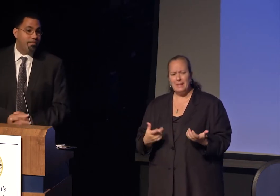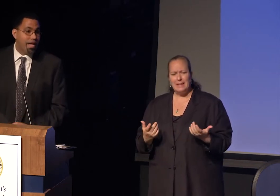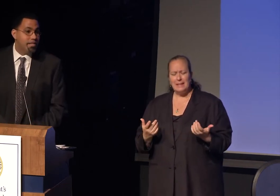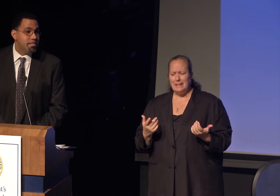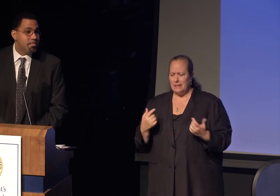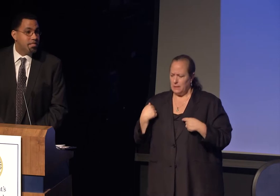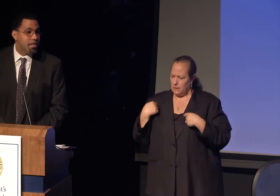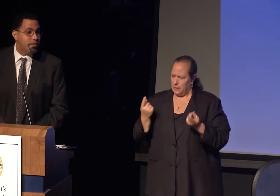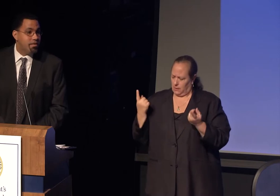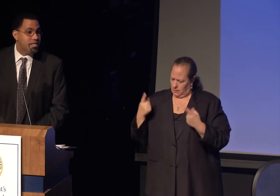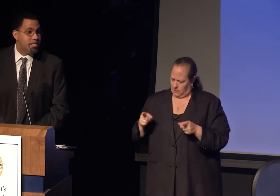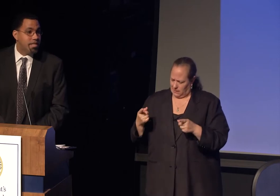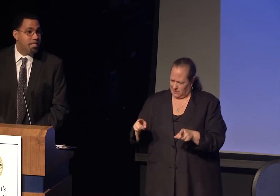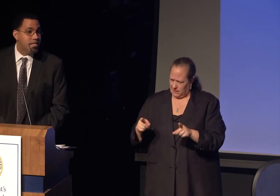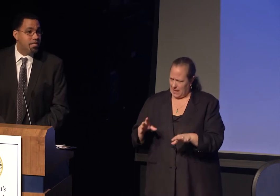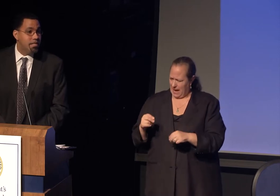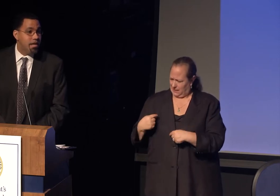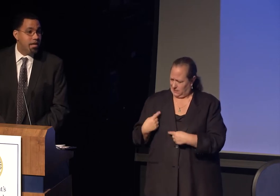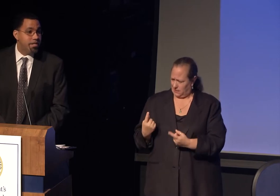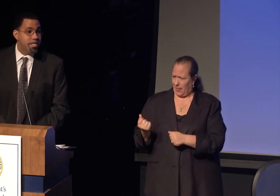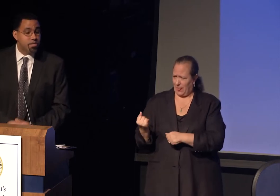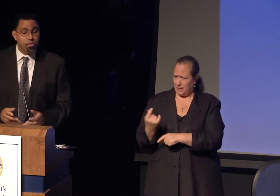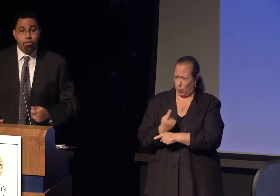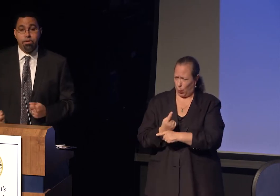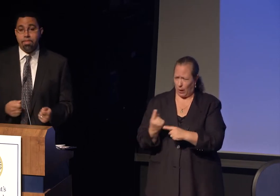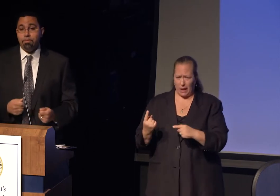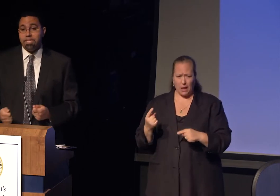the violence that we see, the discord that we see,